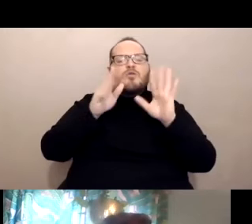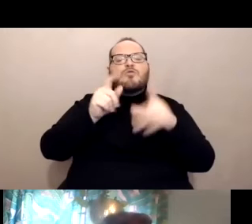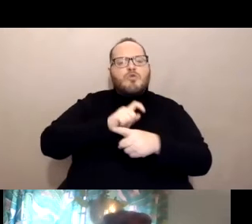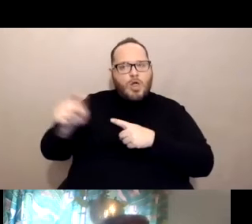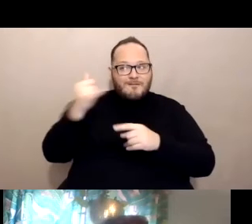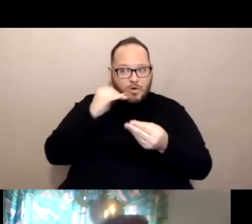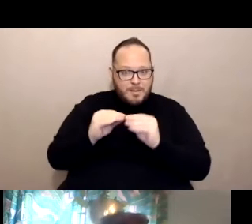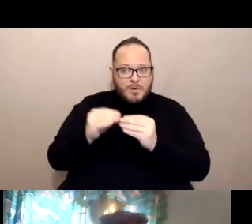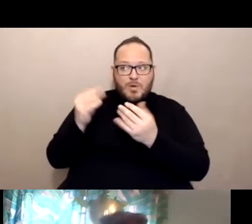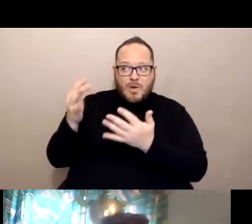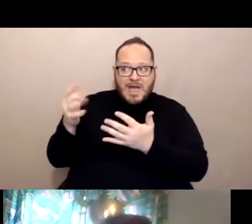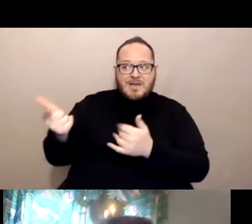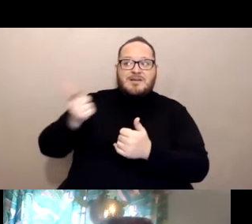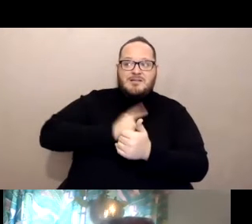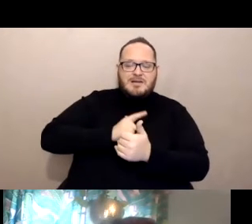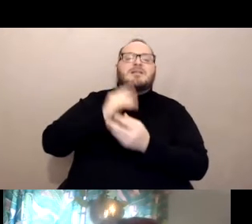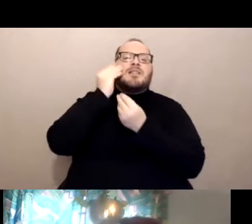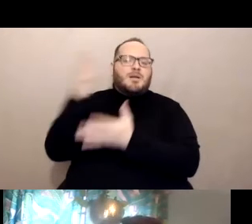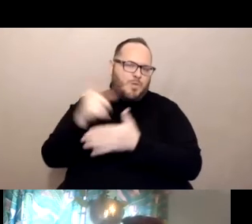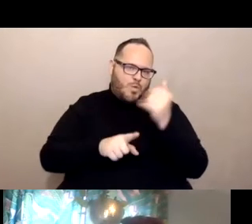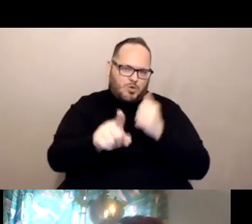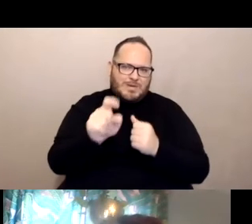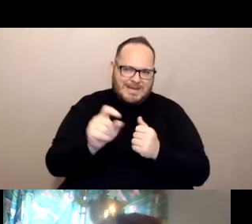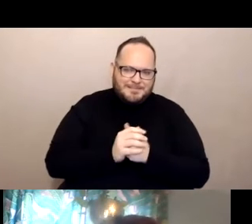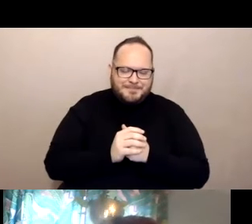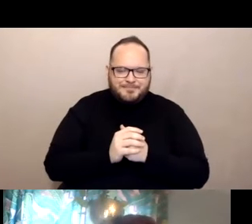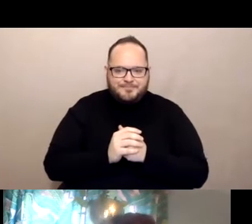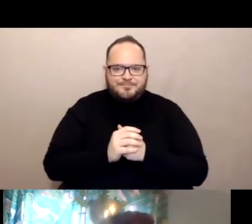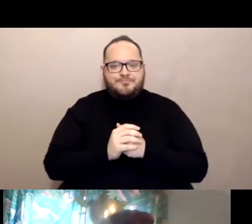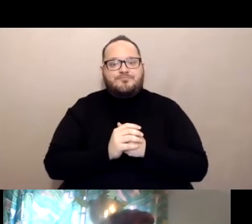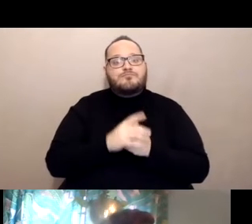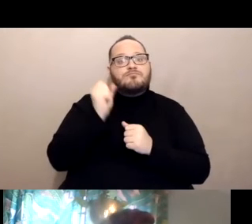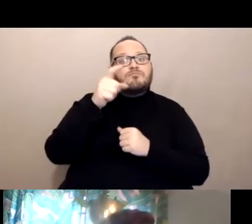but let them know what you need. When you call, they will ask you